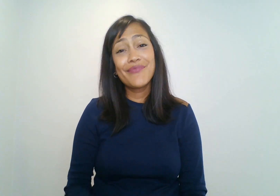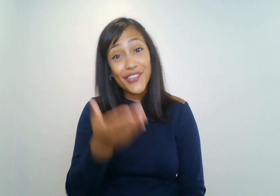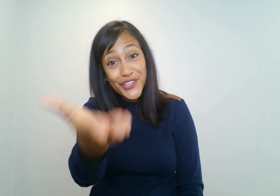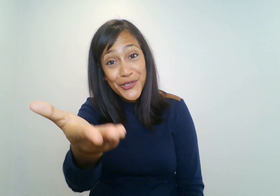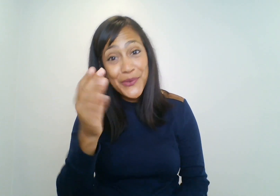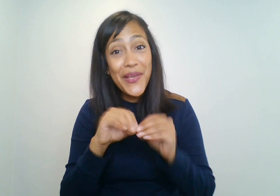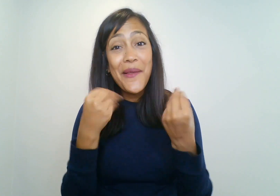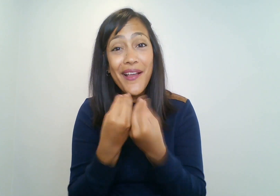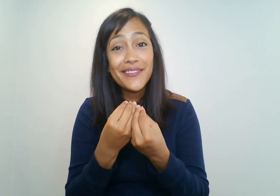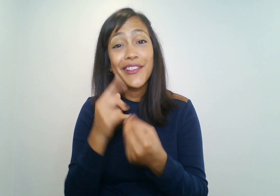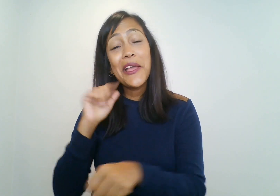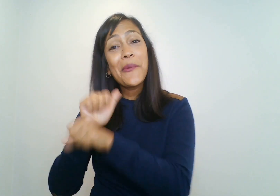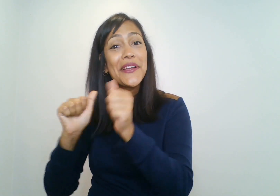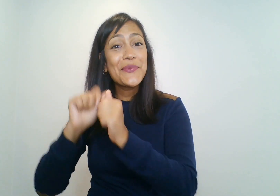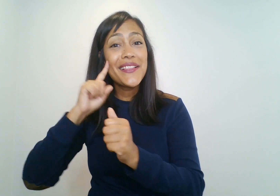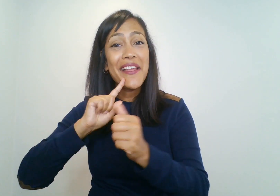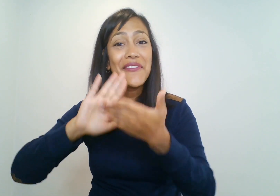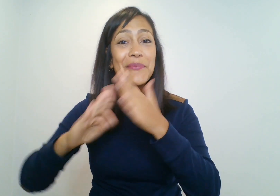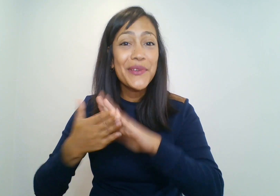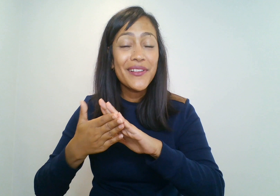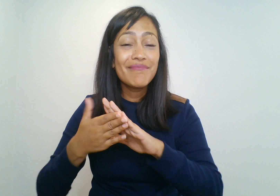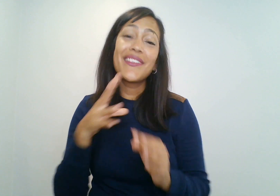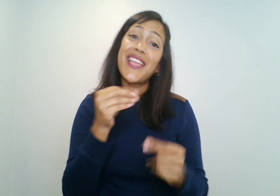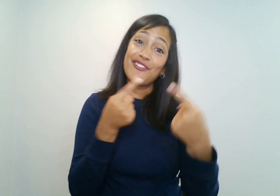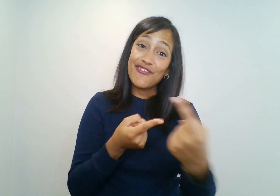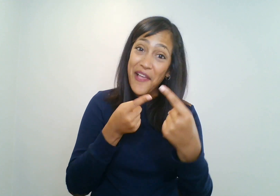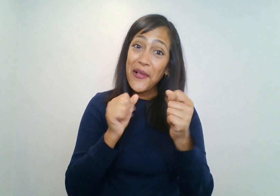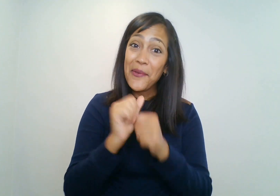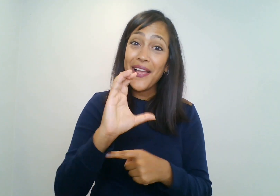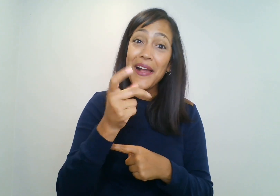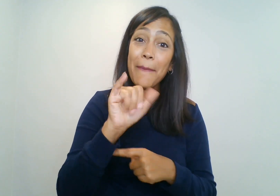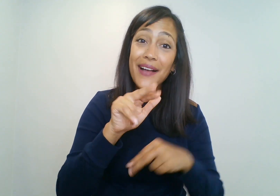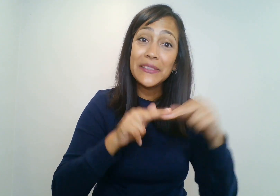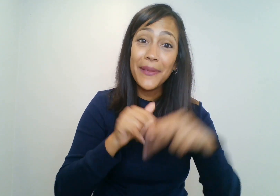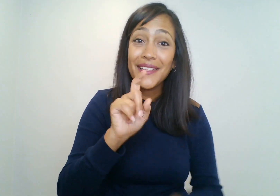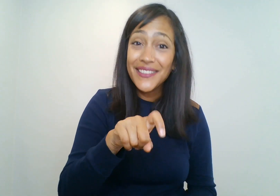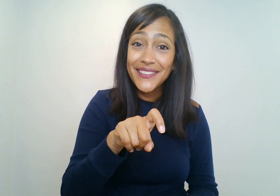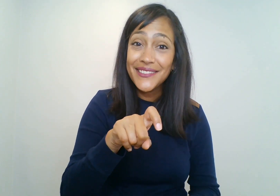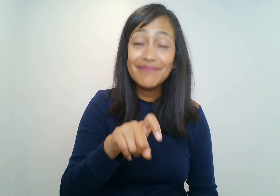Are you an organization working with deaf communities and need capacity building support?